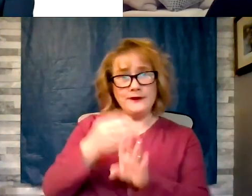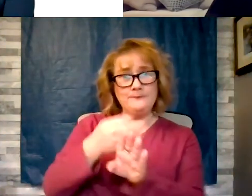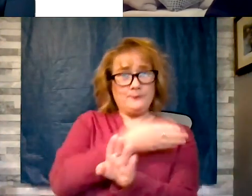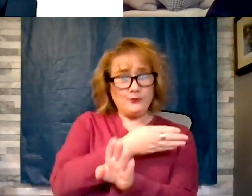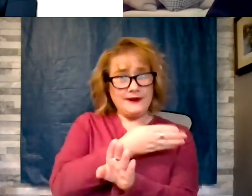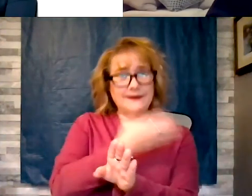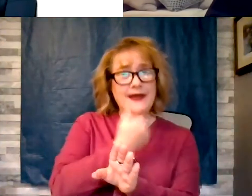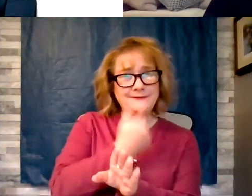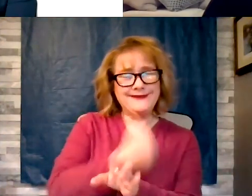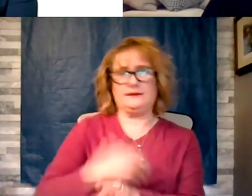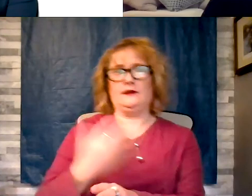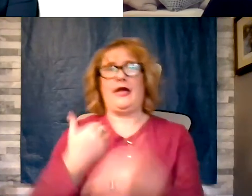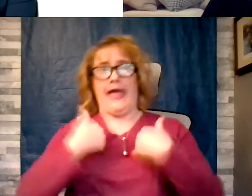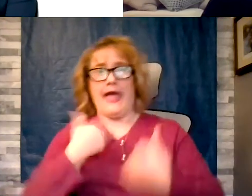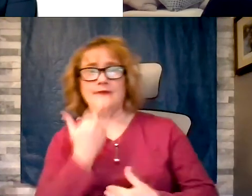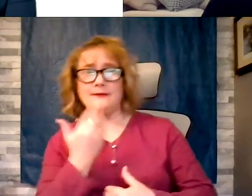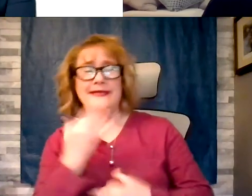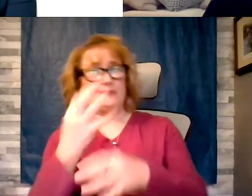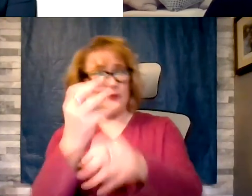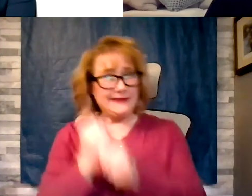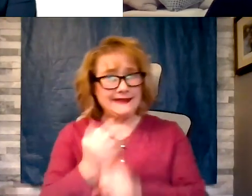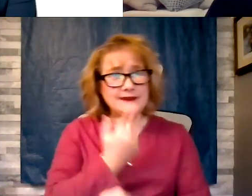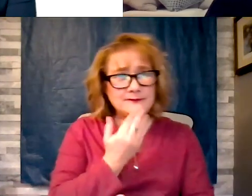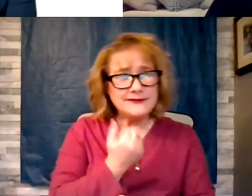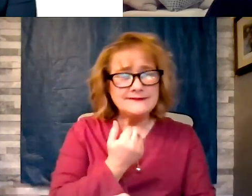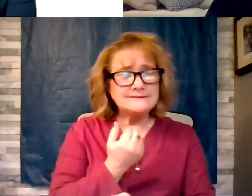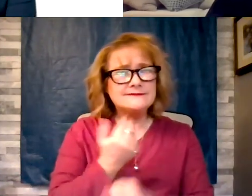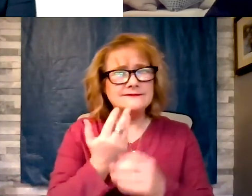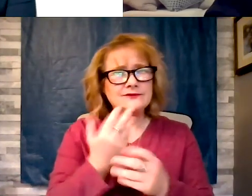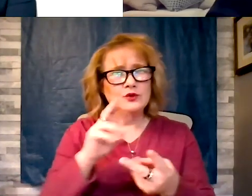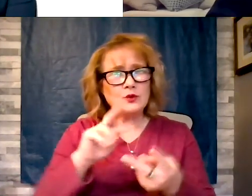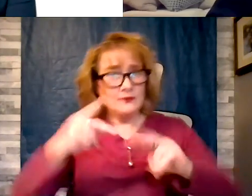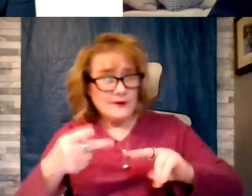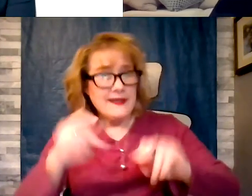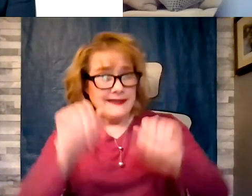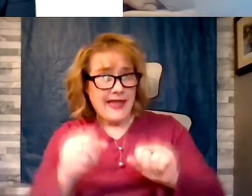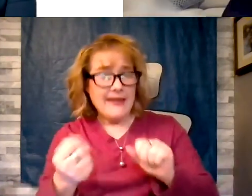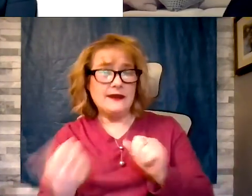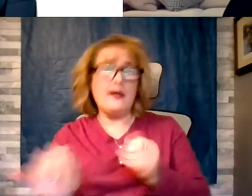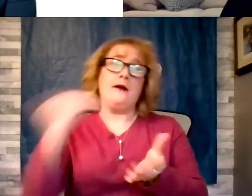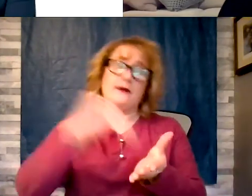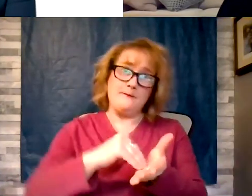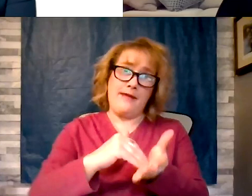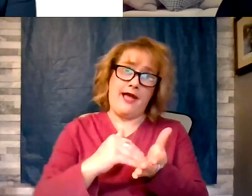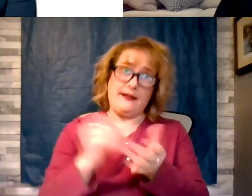diabetes once you reverse it can it come back again?